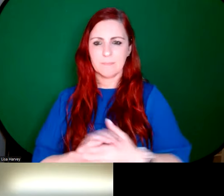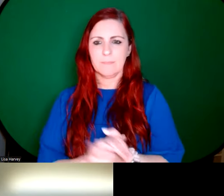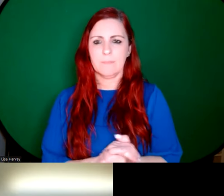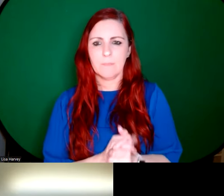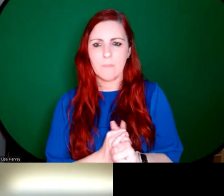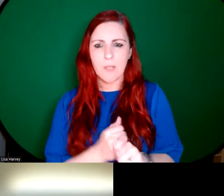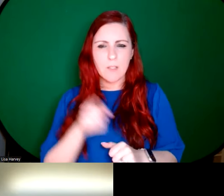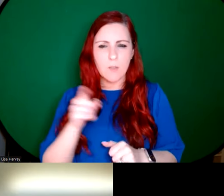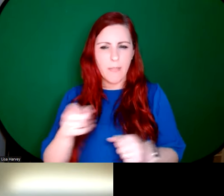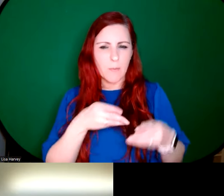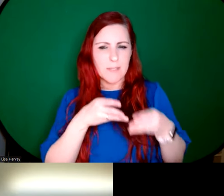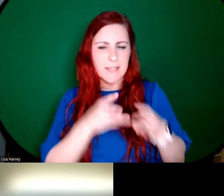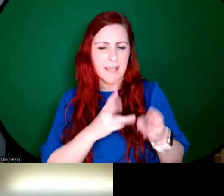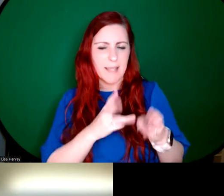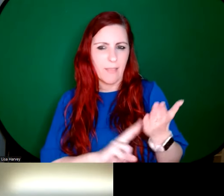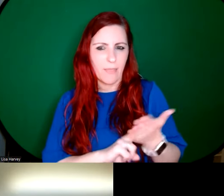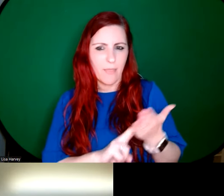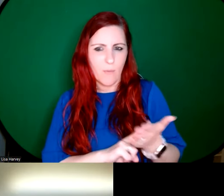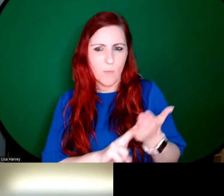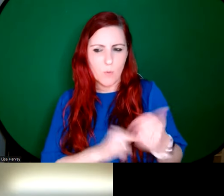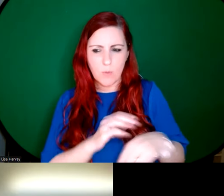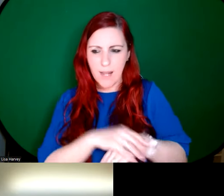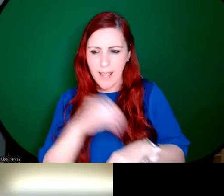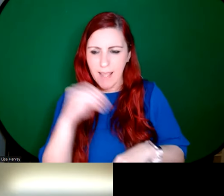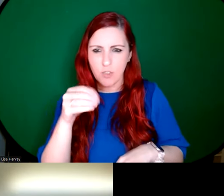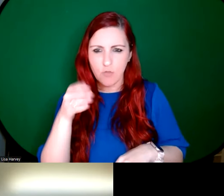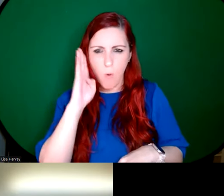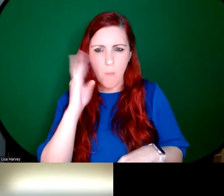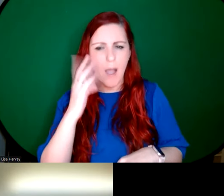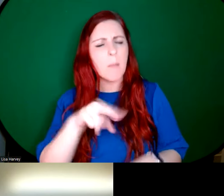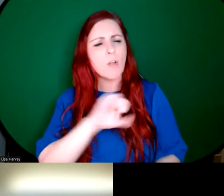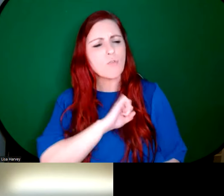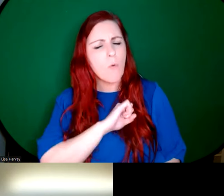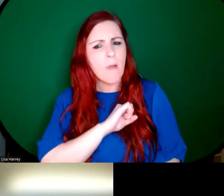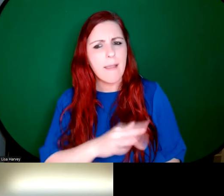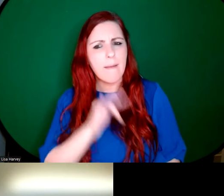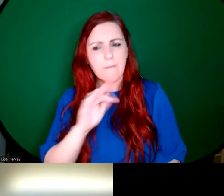that was used in kind of ancient Rome, and that I'm not sure if Purser had